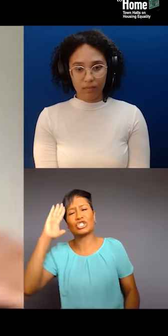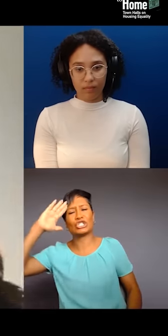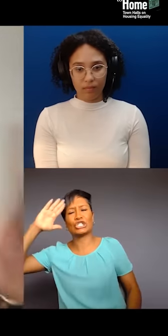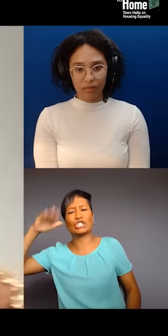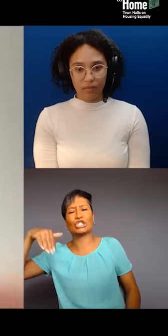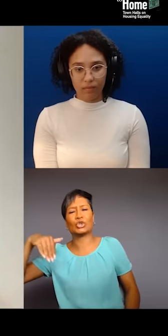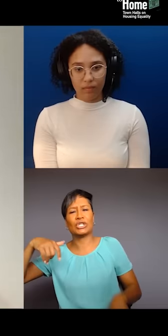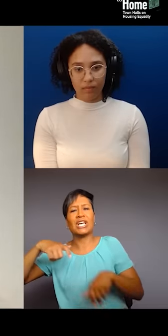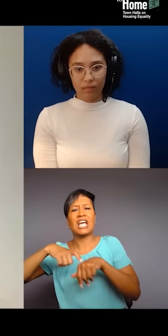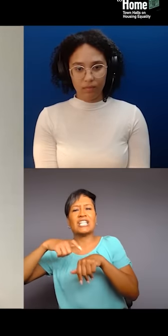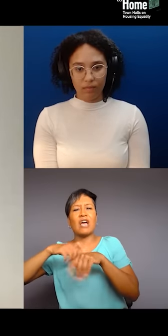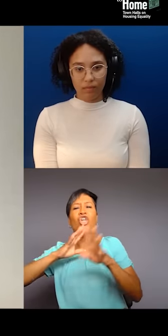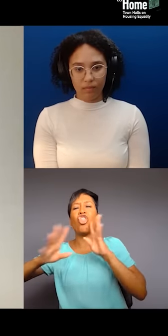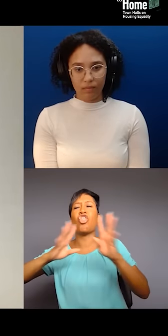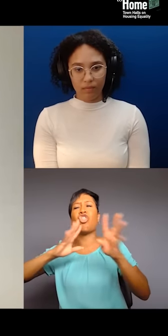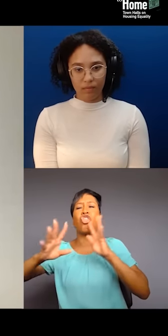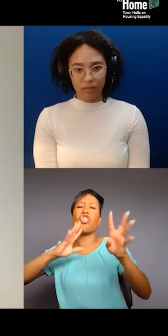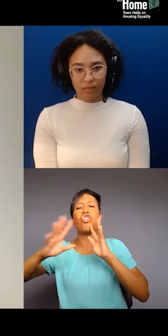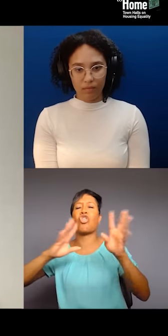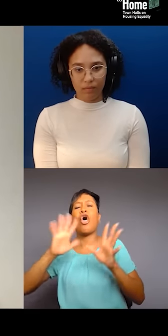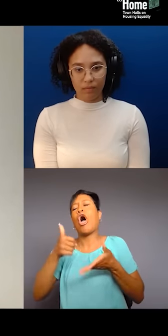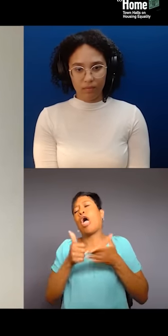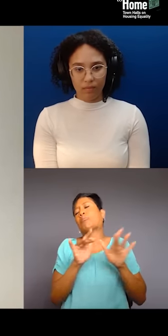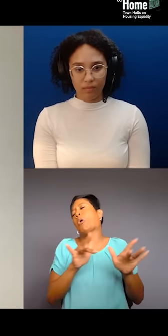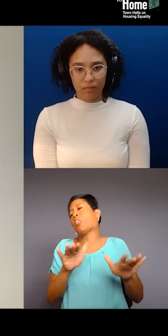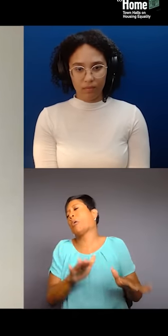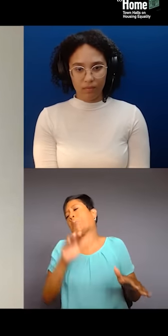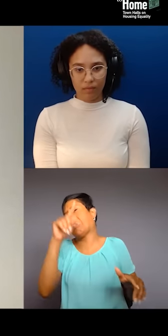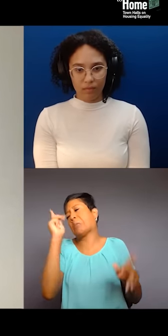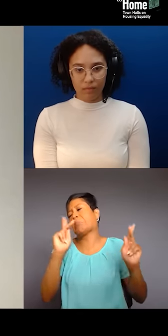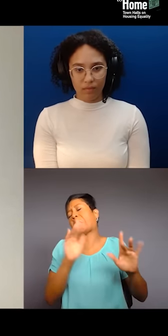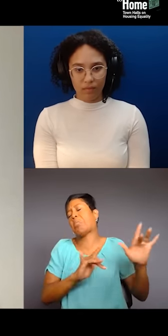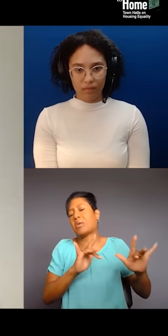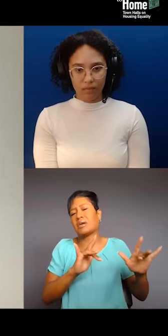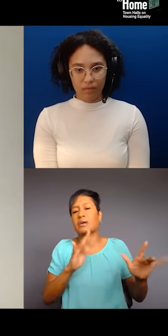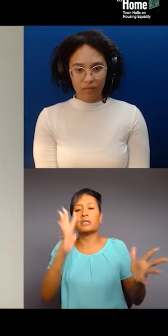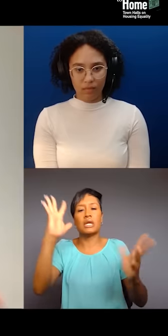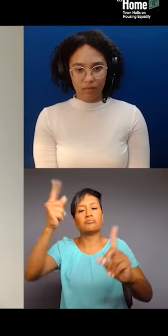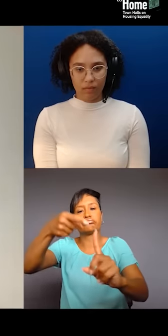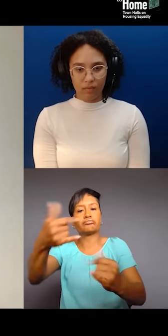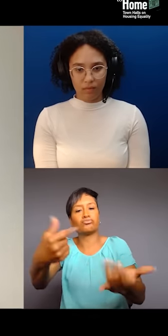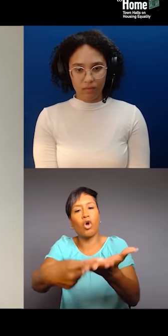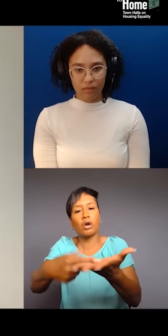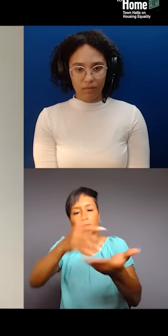for poor little Black people, right? So, now, let's get you the real business of sustaining equity, right, for the artists,